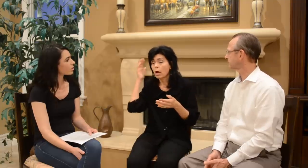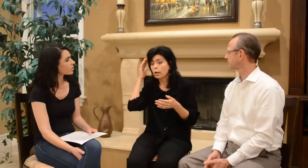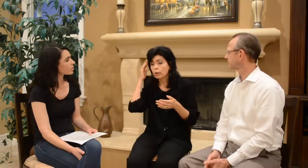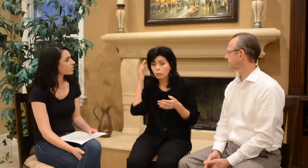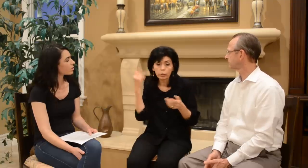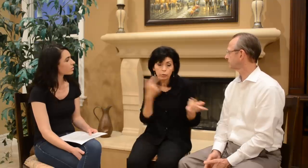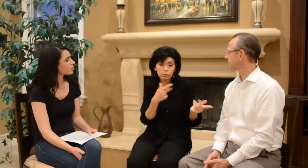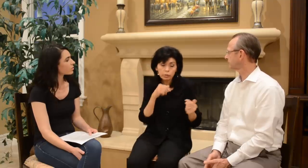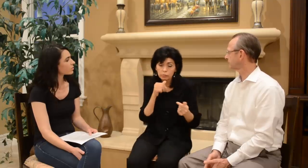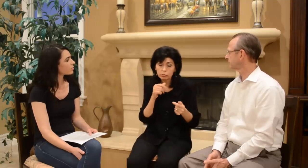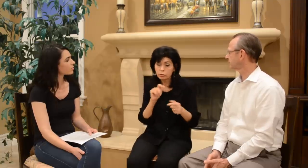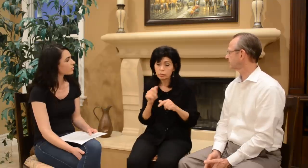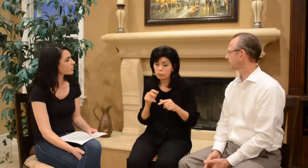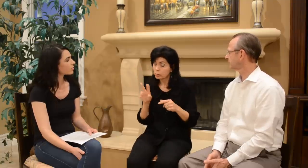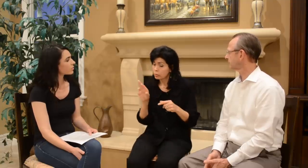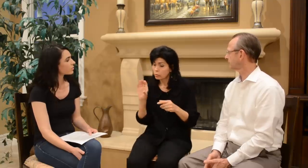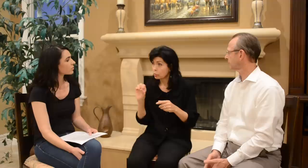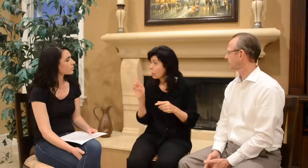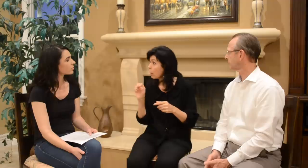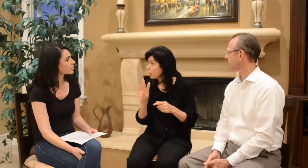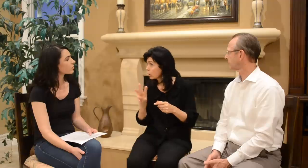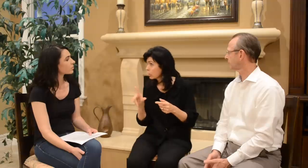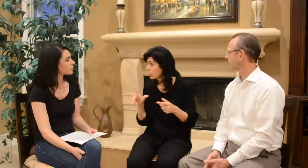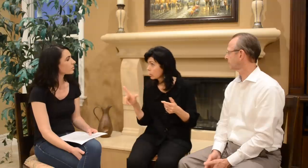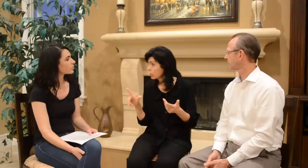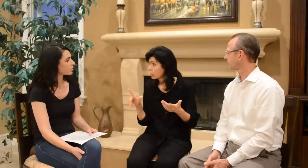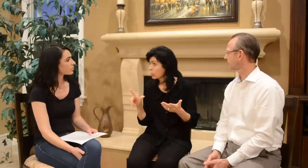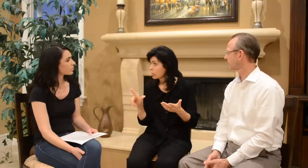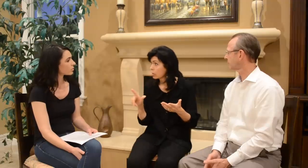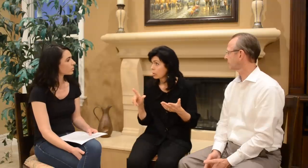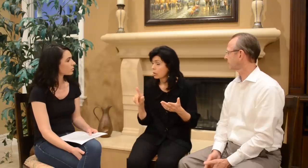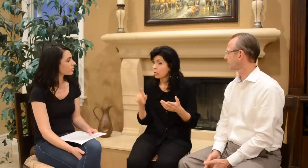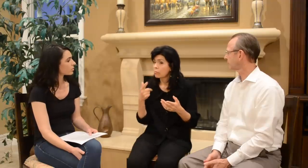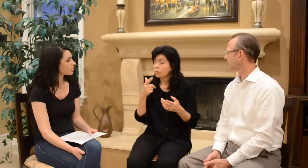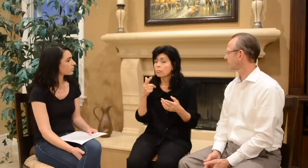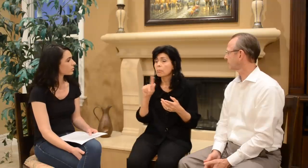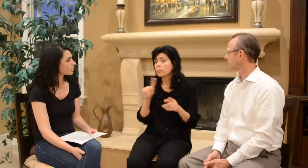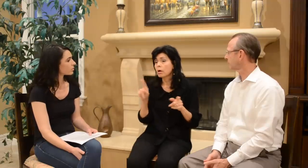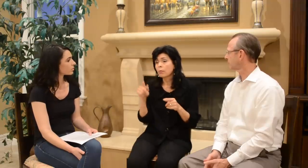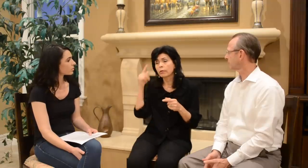And we noticed that you didn’t crawl.